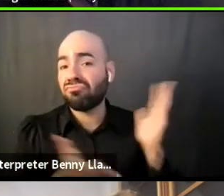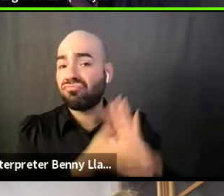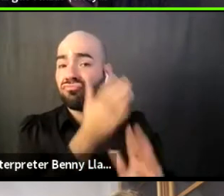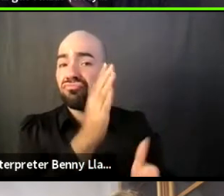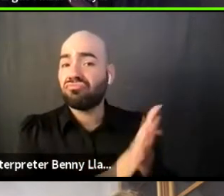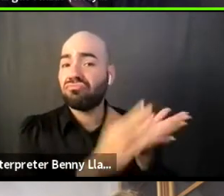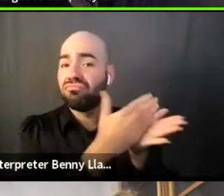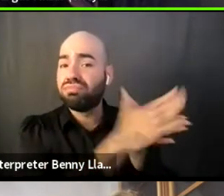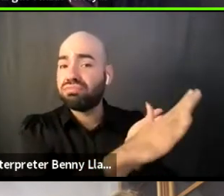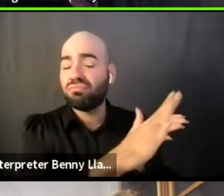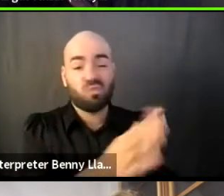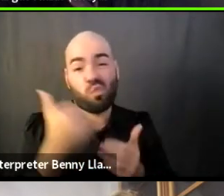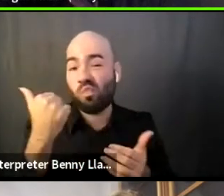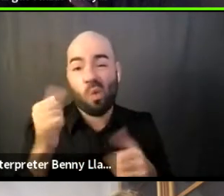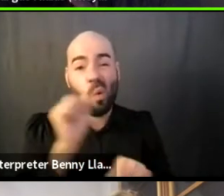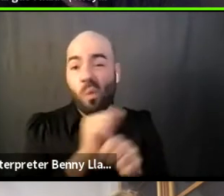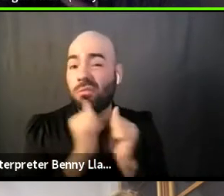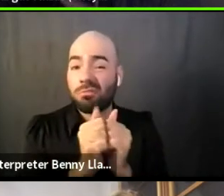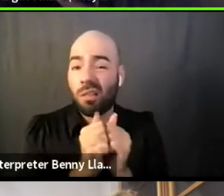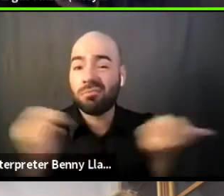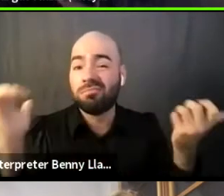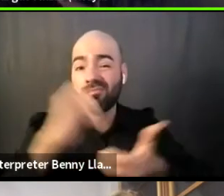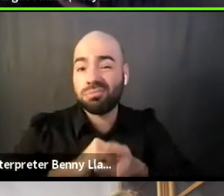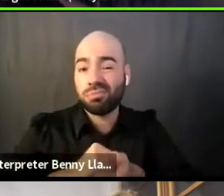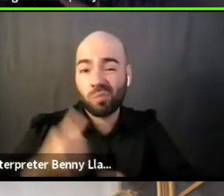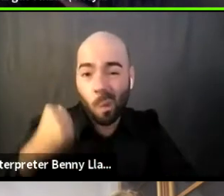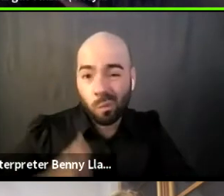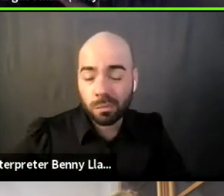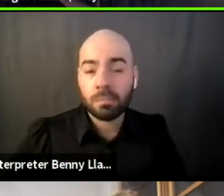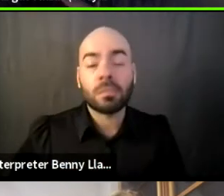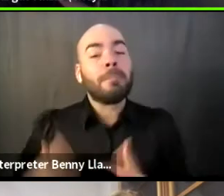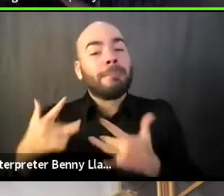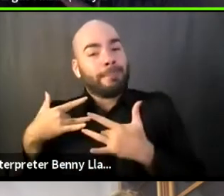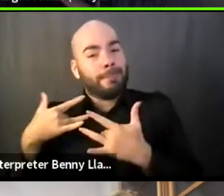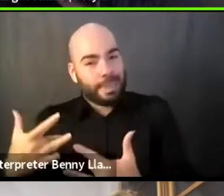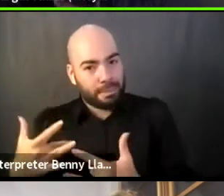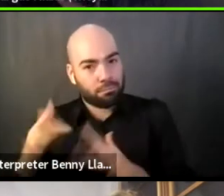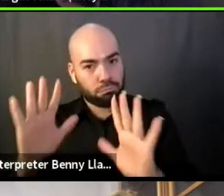And usually, now sometimes, because we do lead with grace